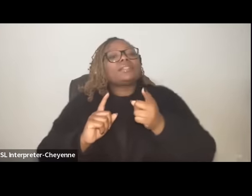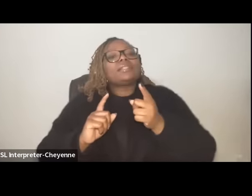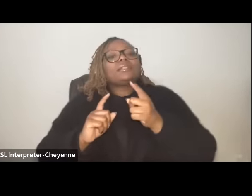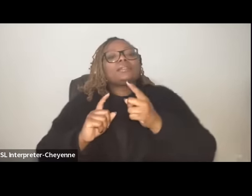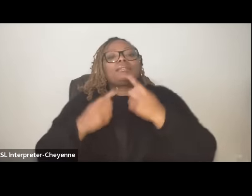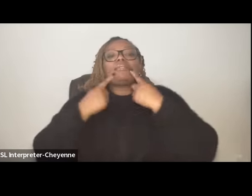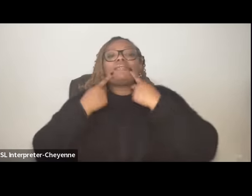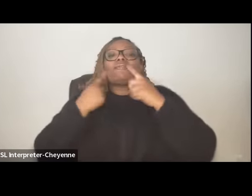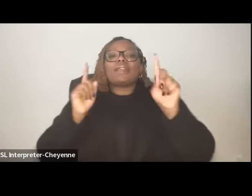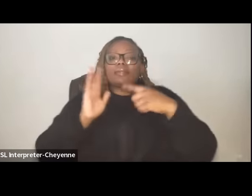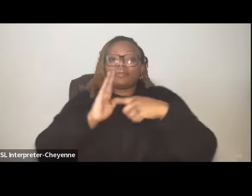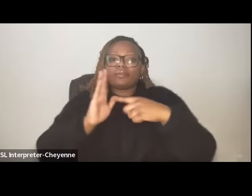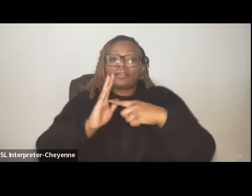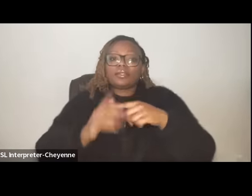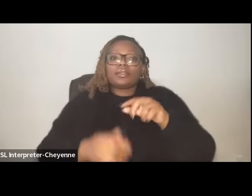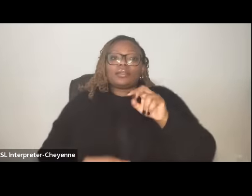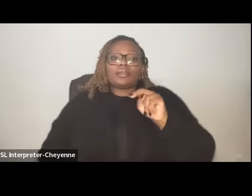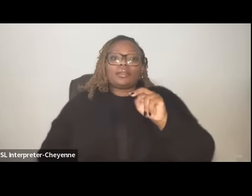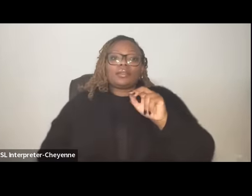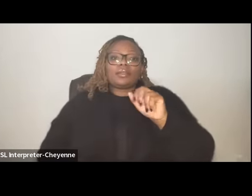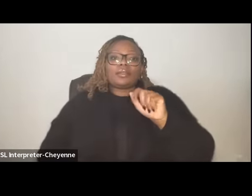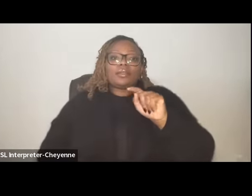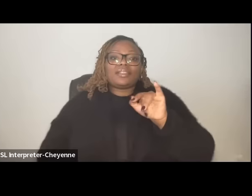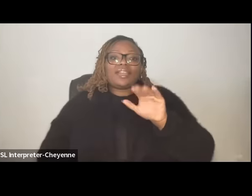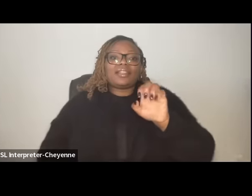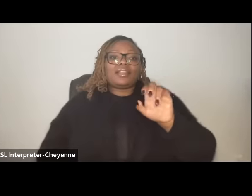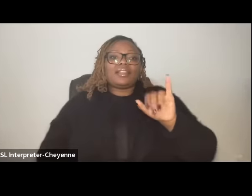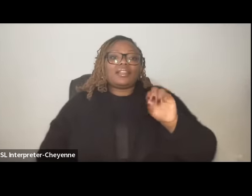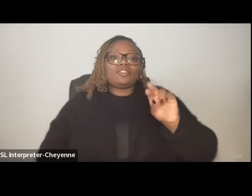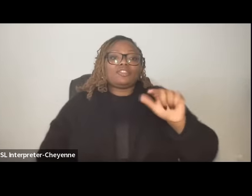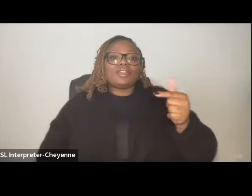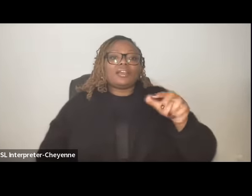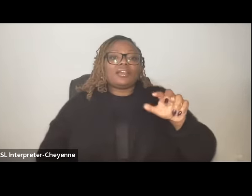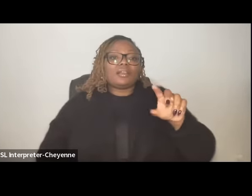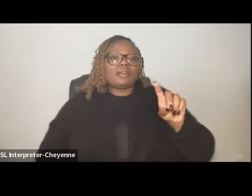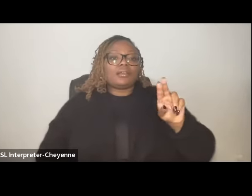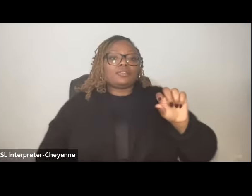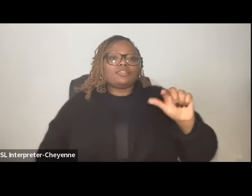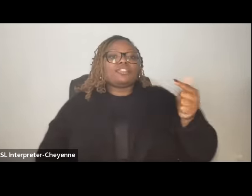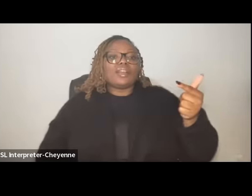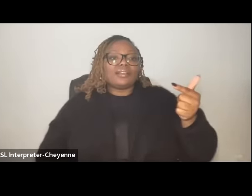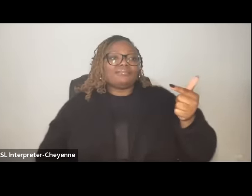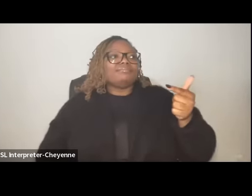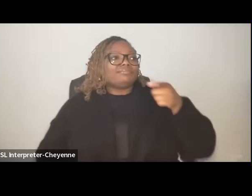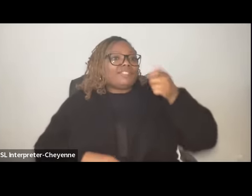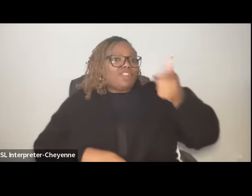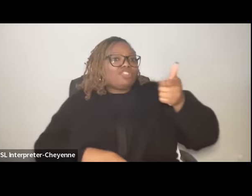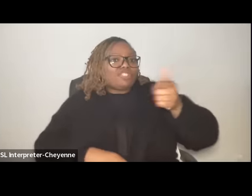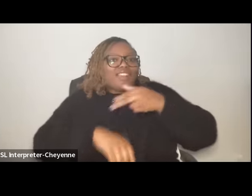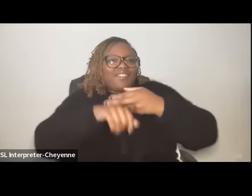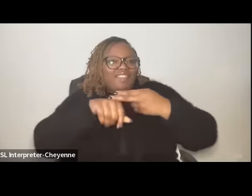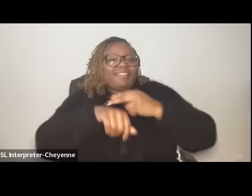example uh Natalie andal who is uh who is a poet um and I and I was fascinated by this concept of